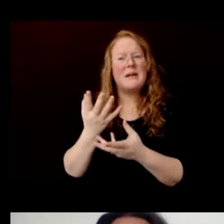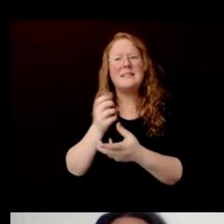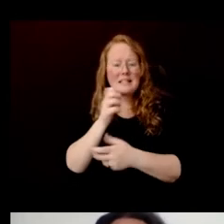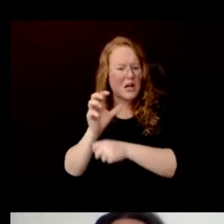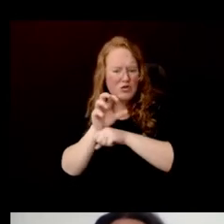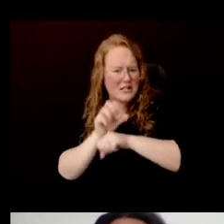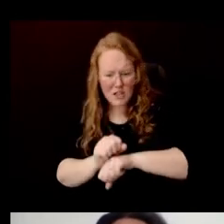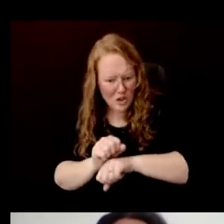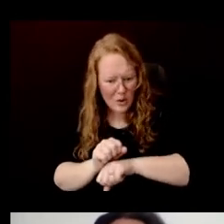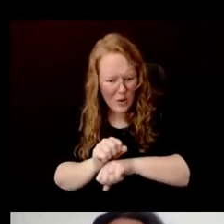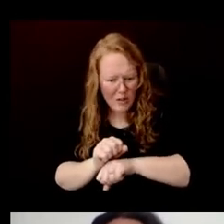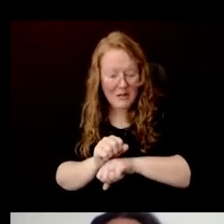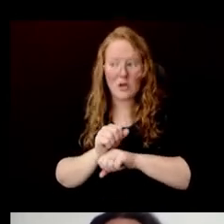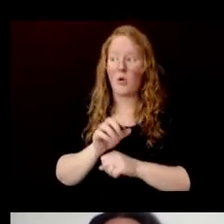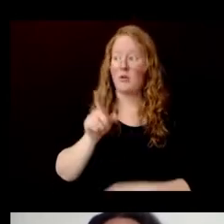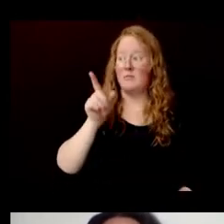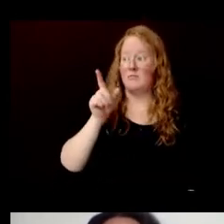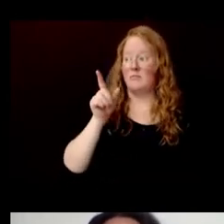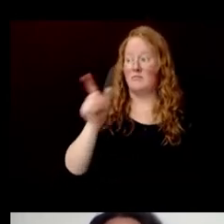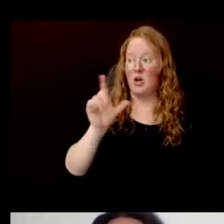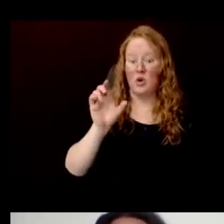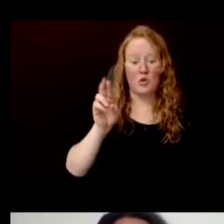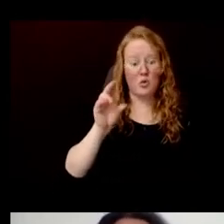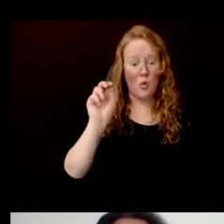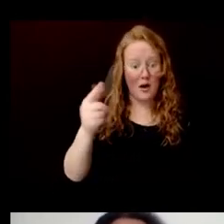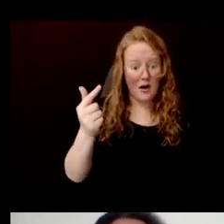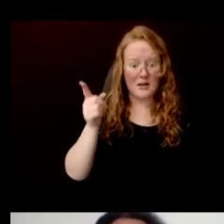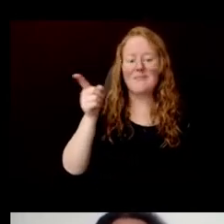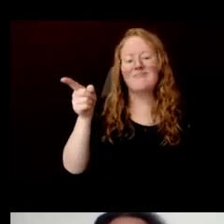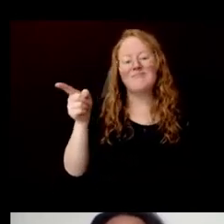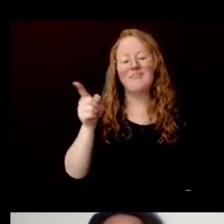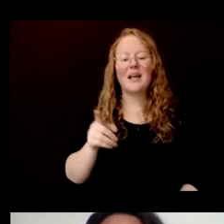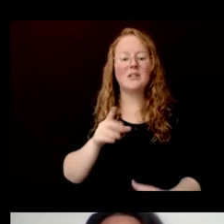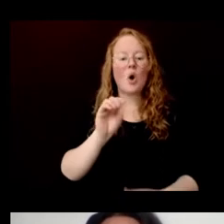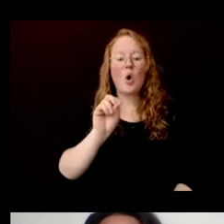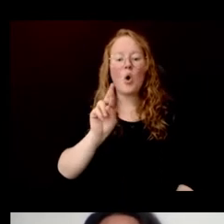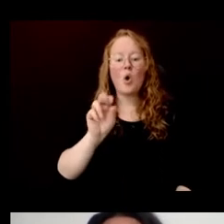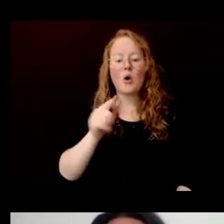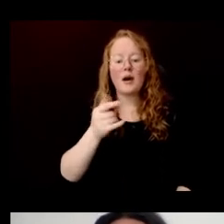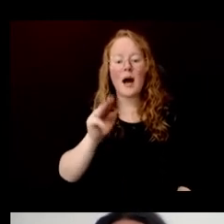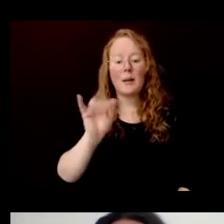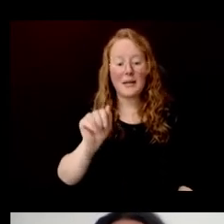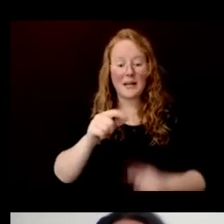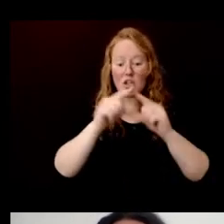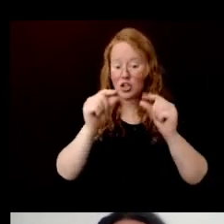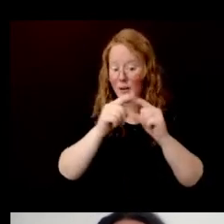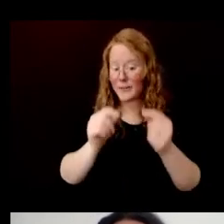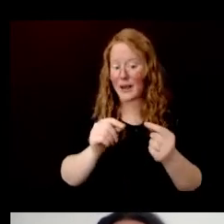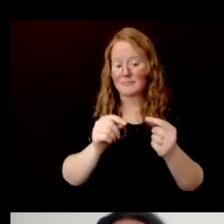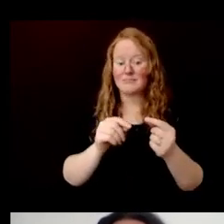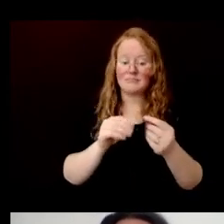Cuong is an origami artist. Origami flourished in Japan, but has since spread around the world.